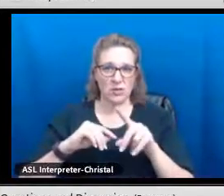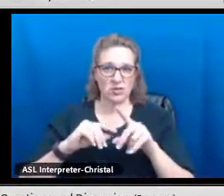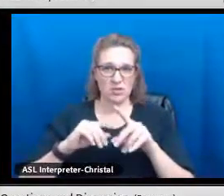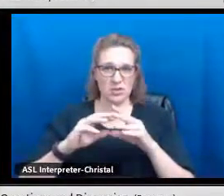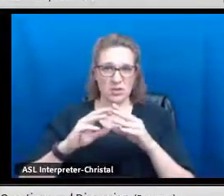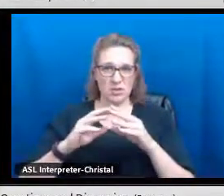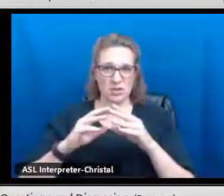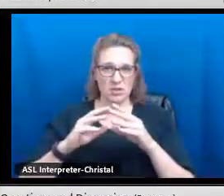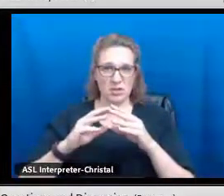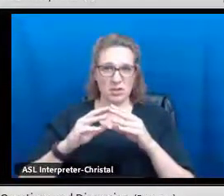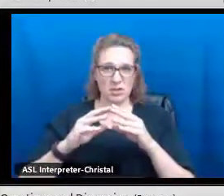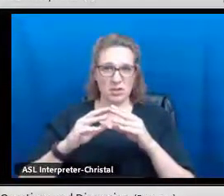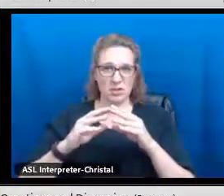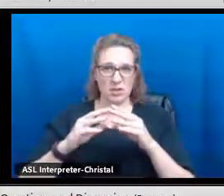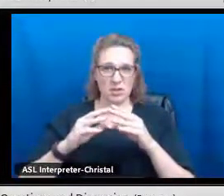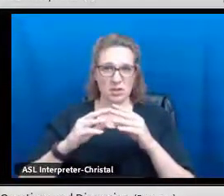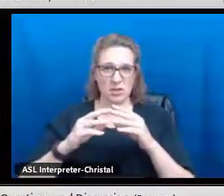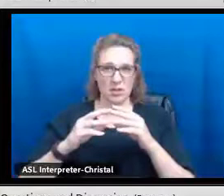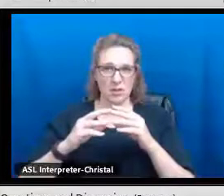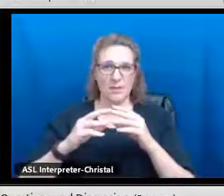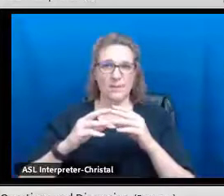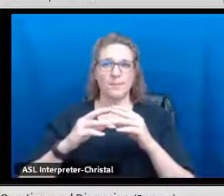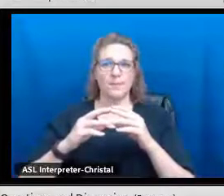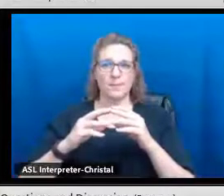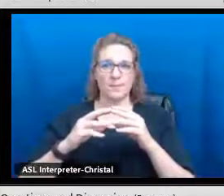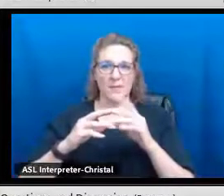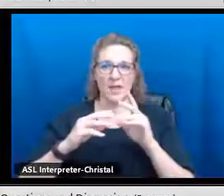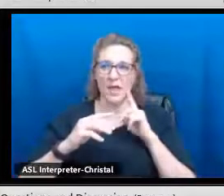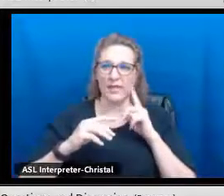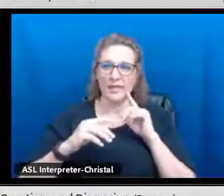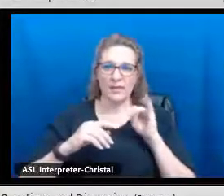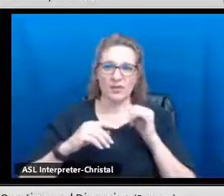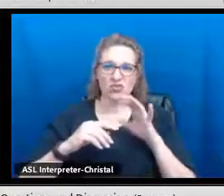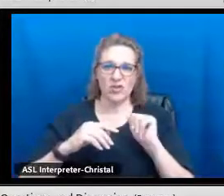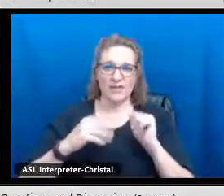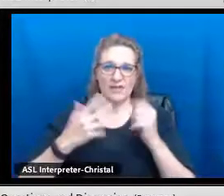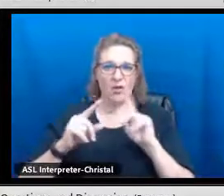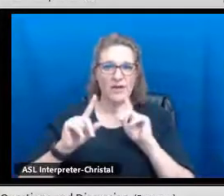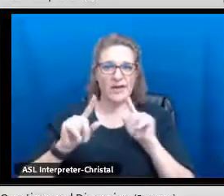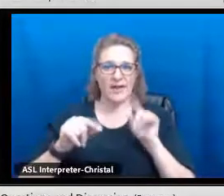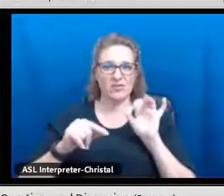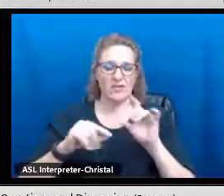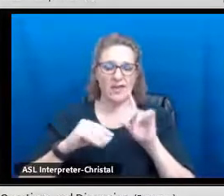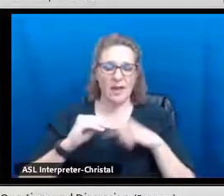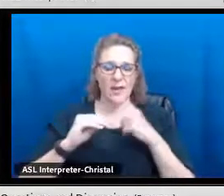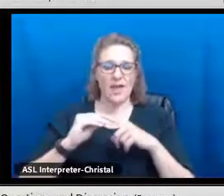I'm looking through the chat.